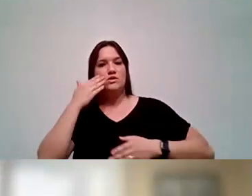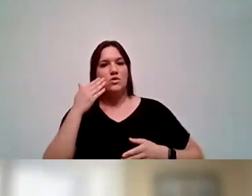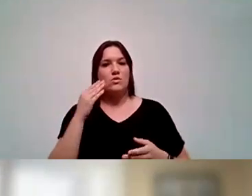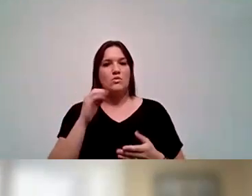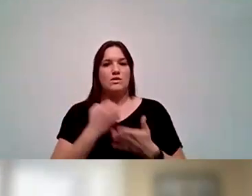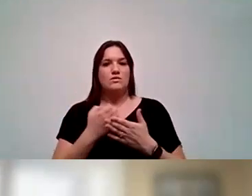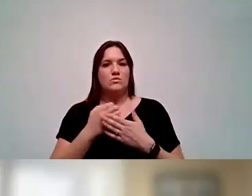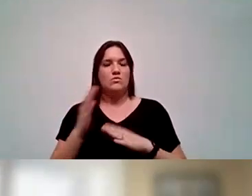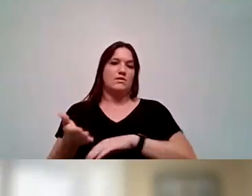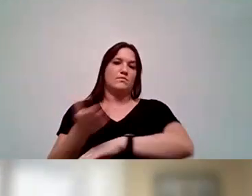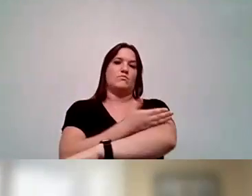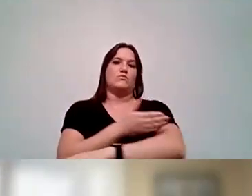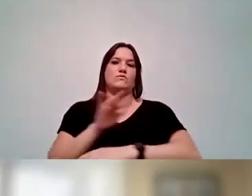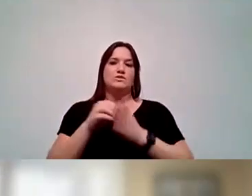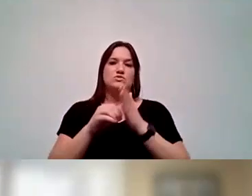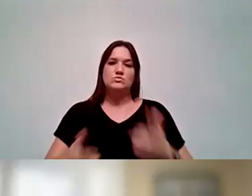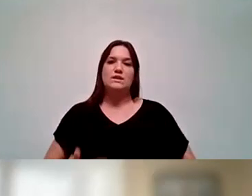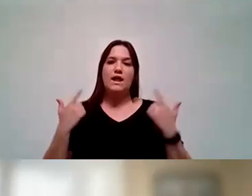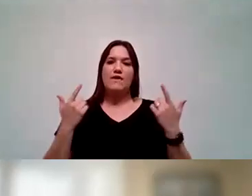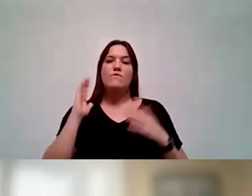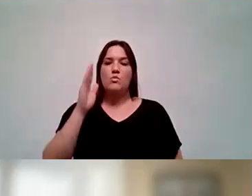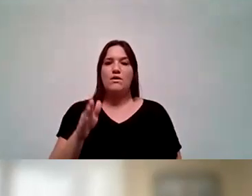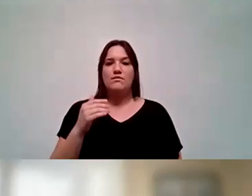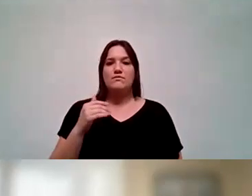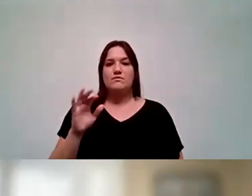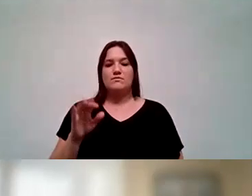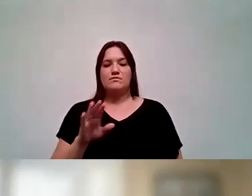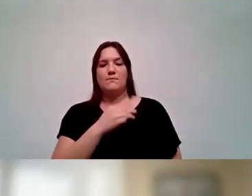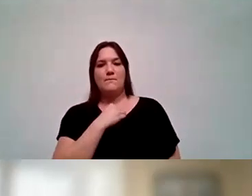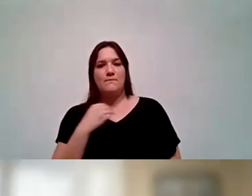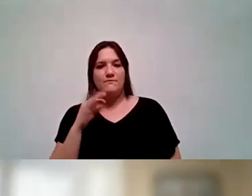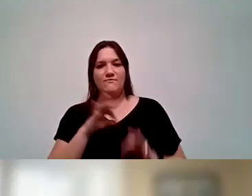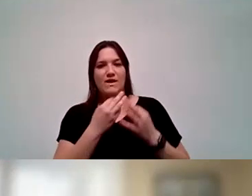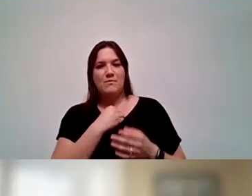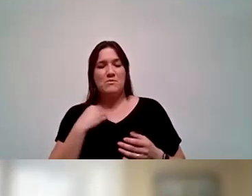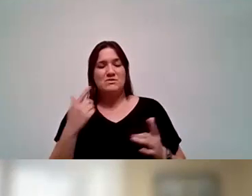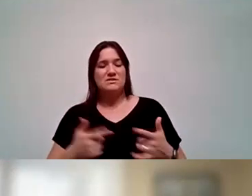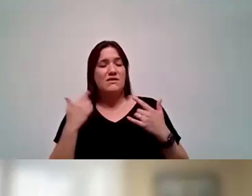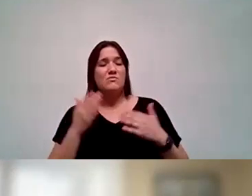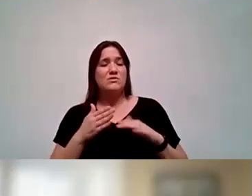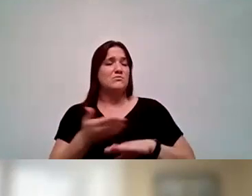you're going to improve that, students like that, family members life. But it's more than that. It's more than that.